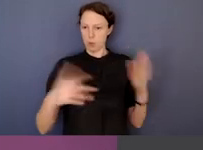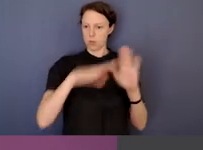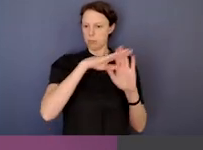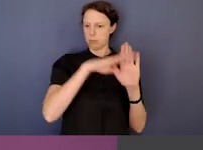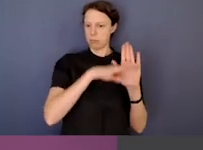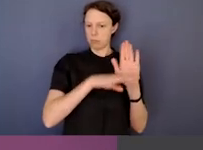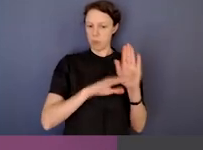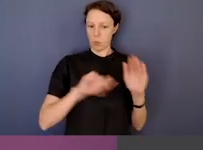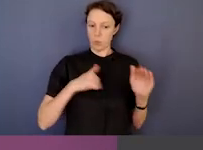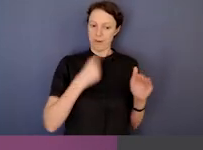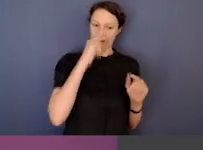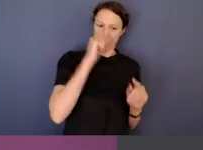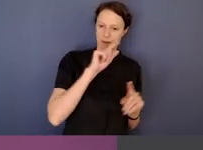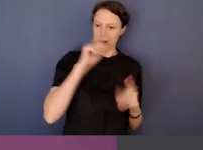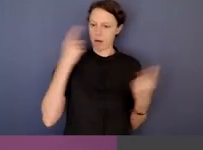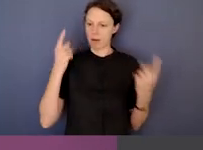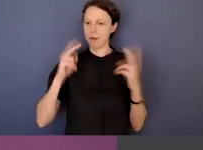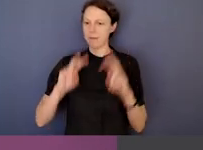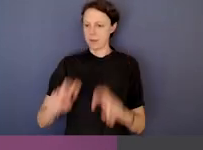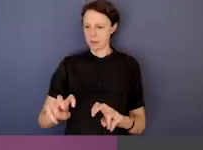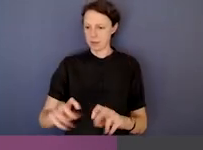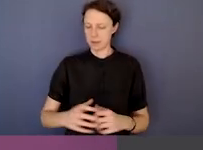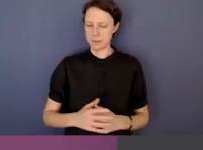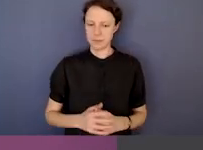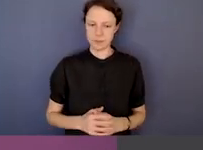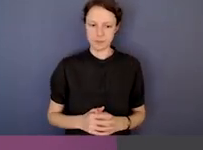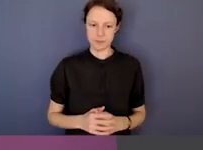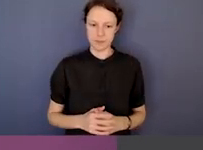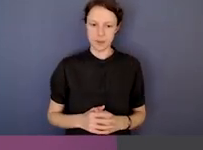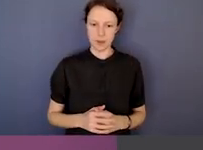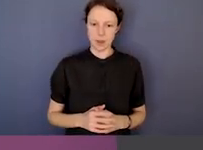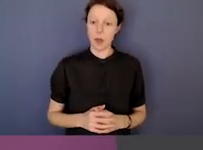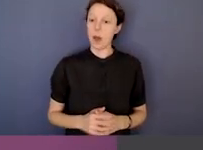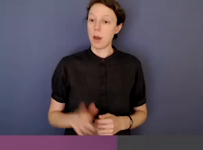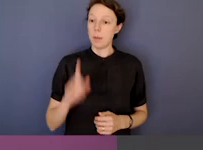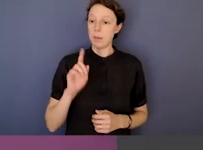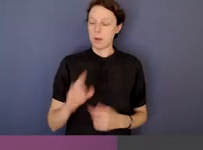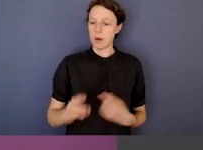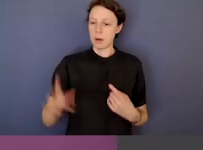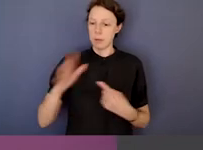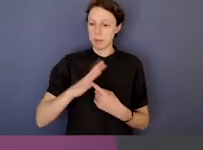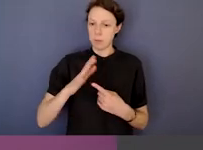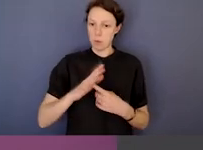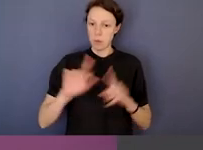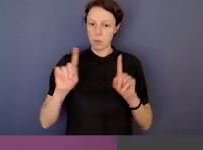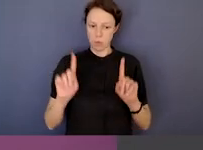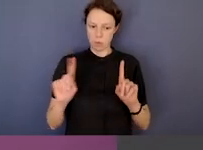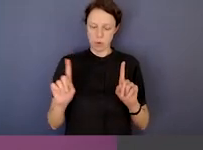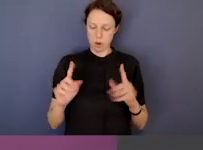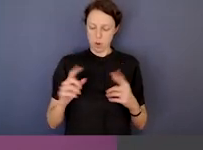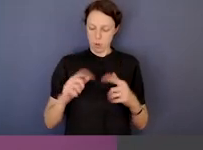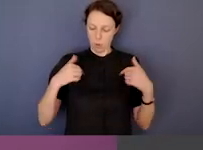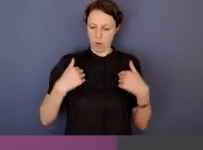the lines are drawn in any particular jurisdiction. But I guess what's key is that there's